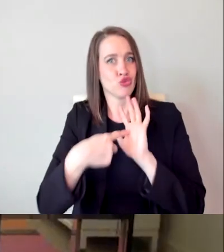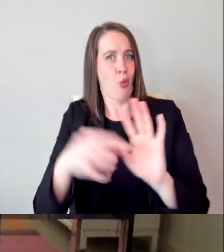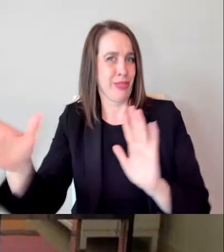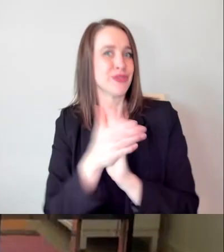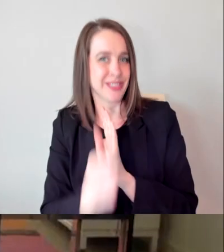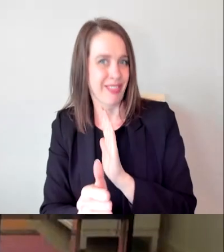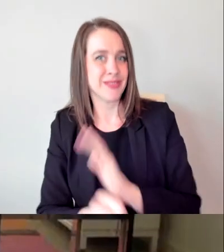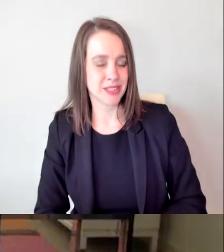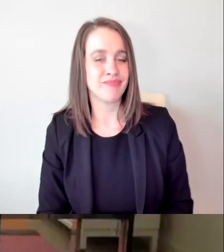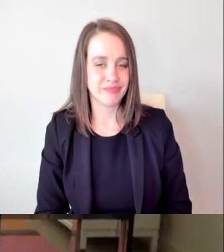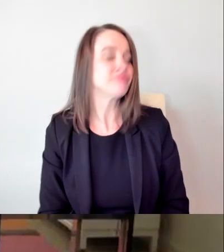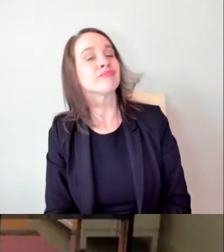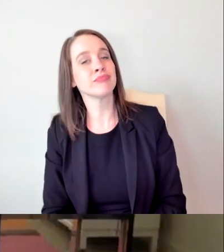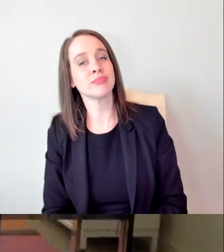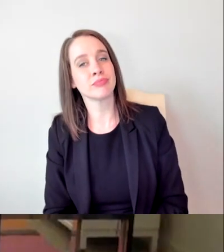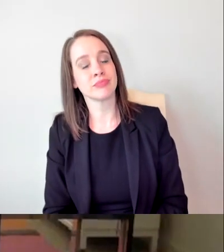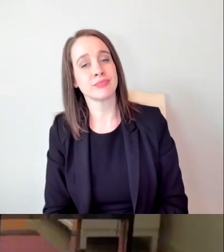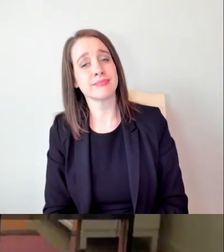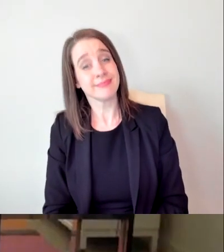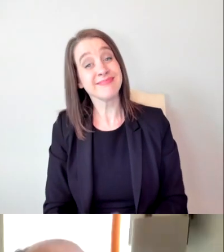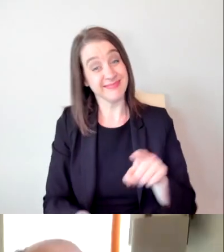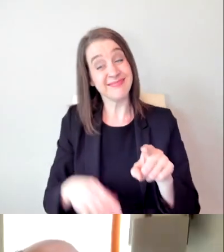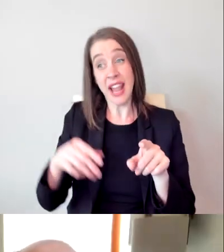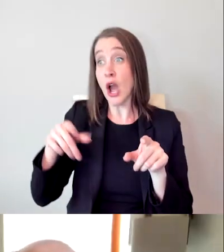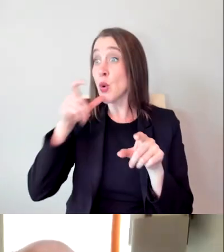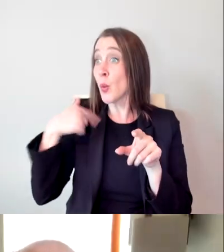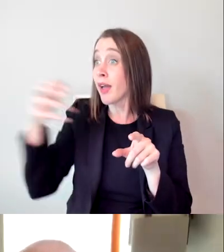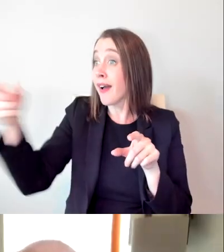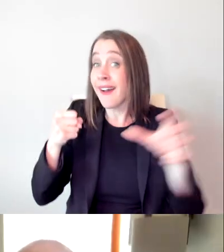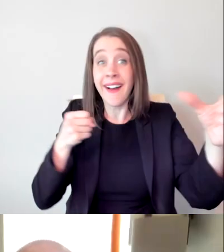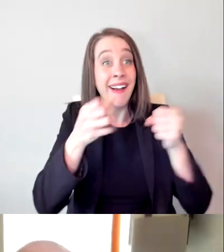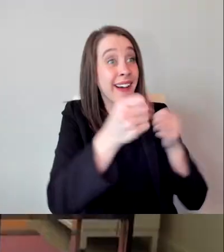The people that we get that have the talent, I think the powers that be have to recognize,